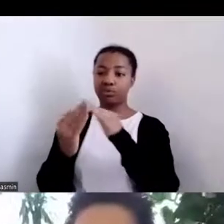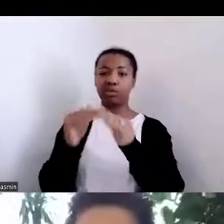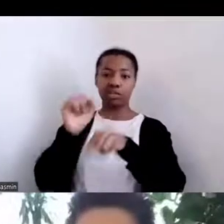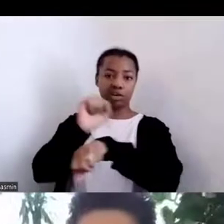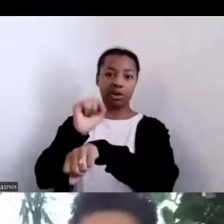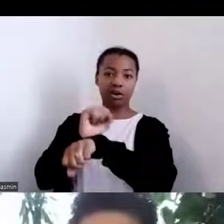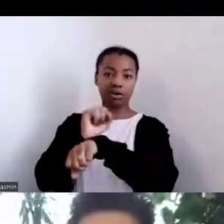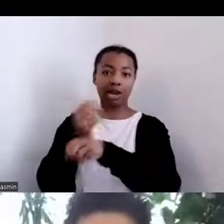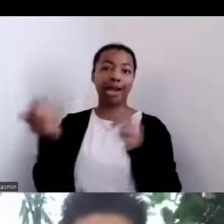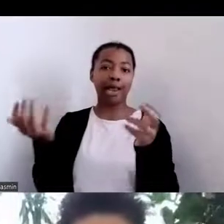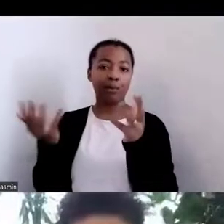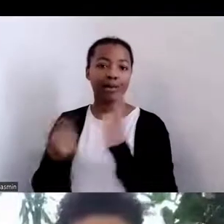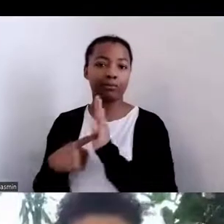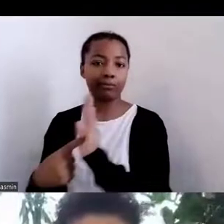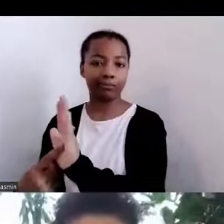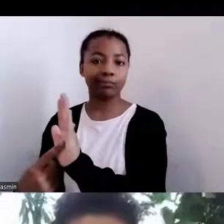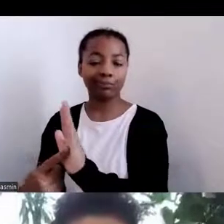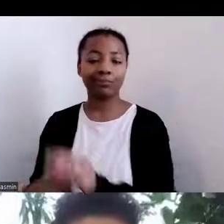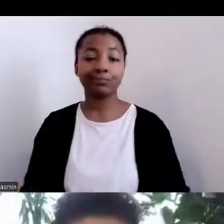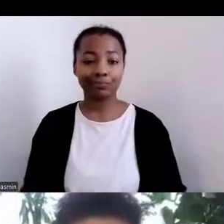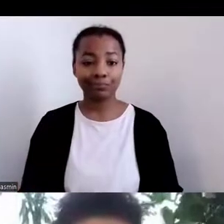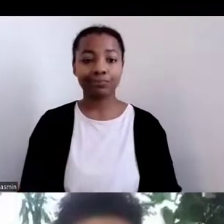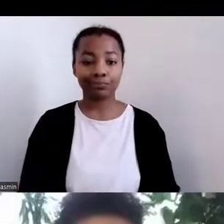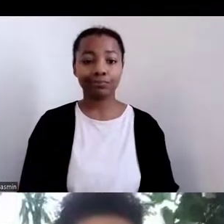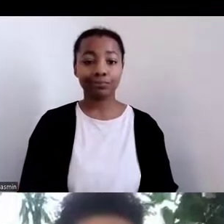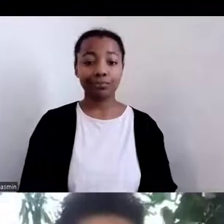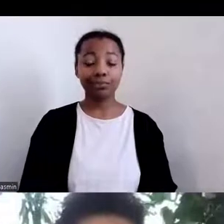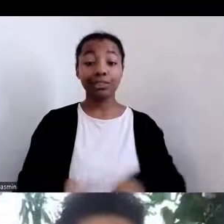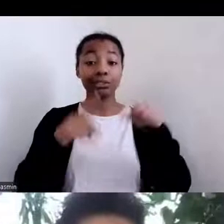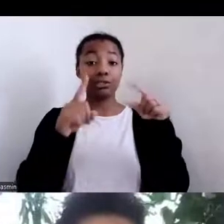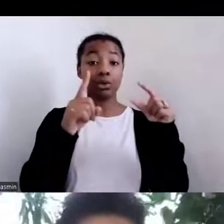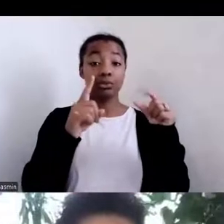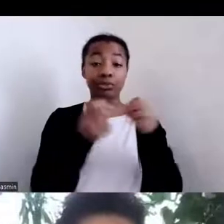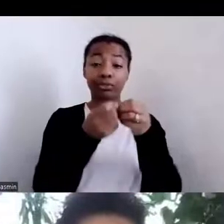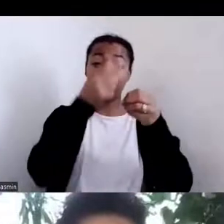the words that we have for our corn, there are many different